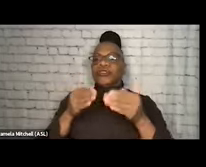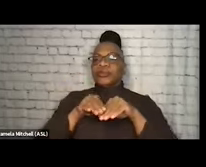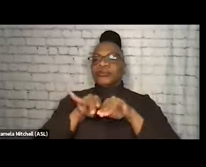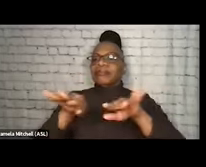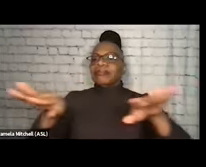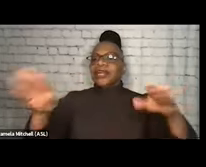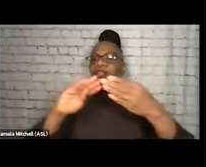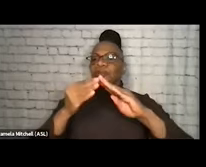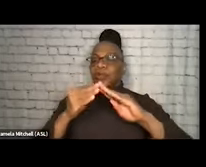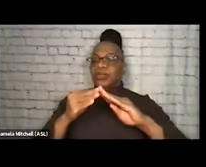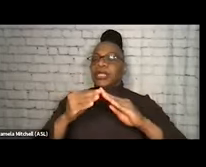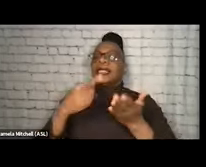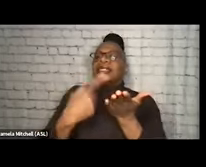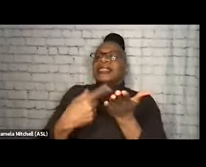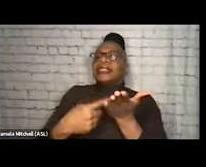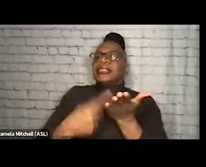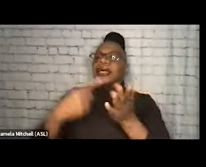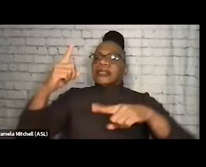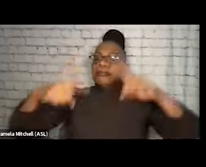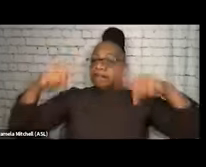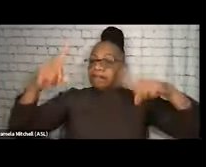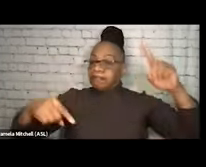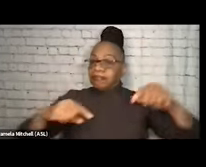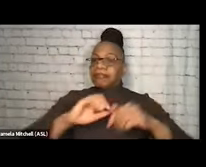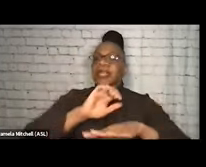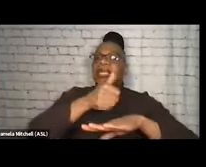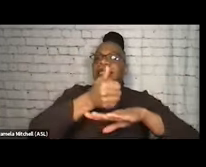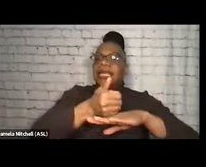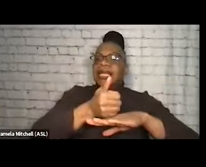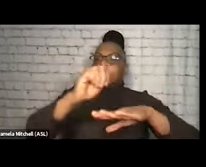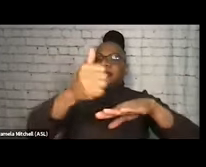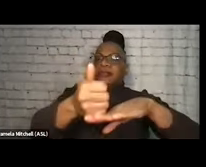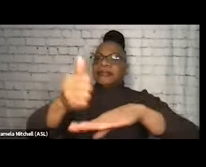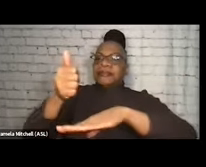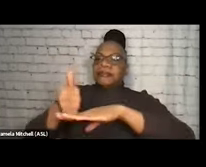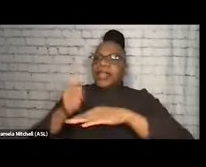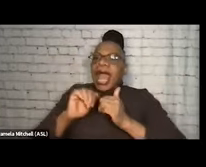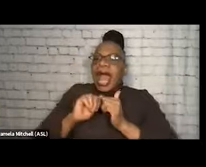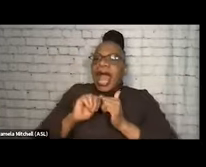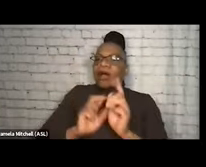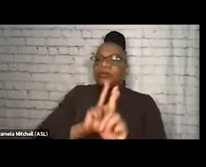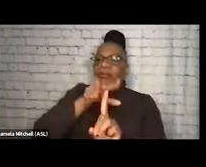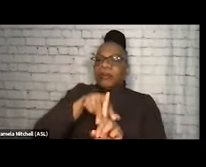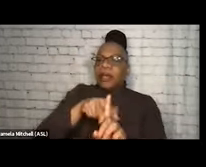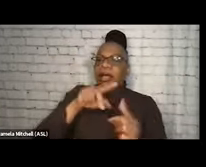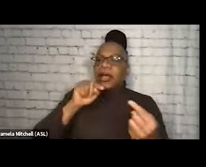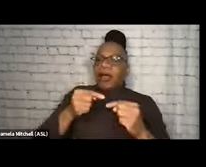a variety of different settings and ways to apply harm reduction principles and practices.